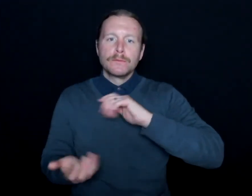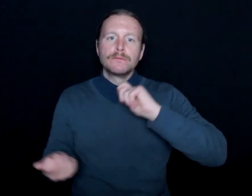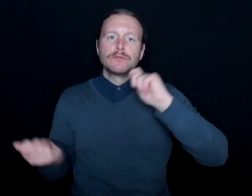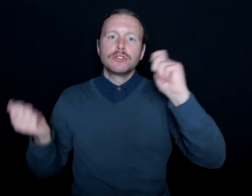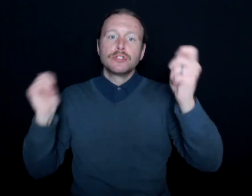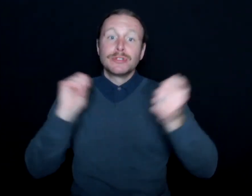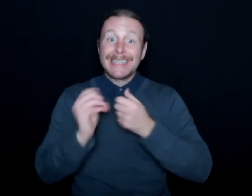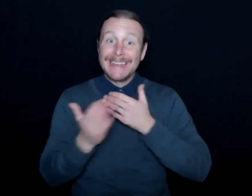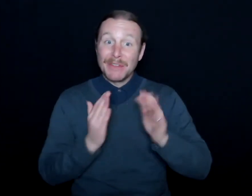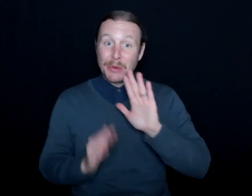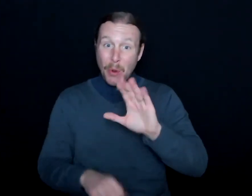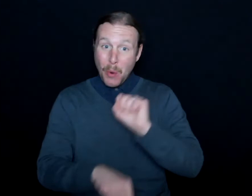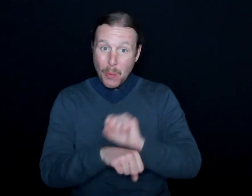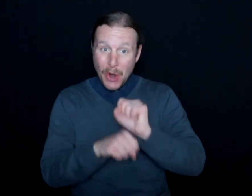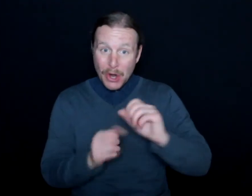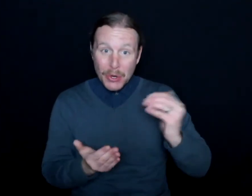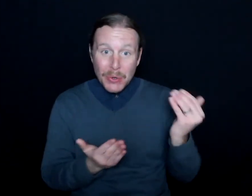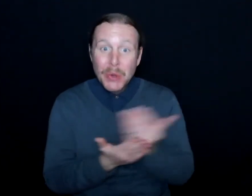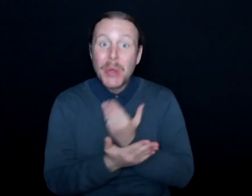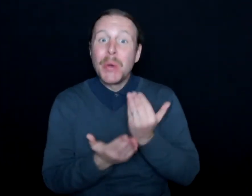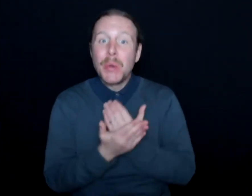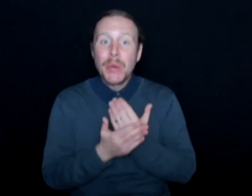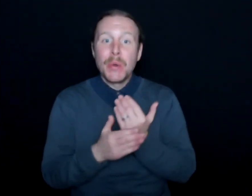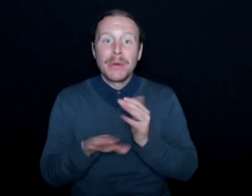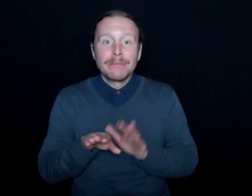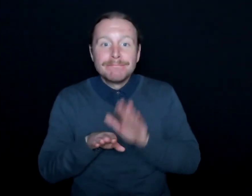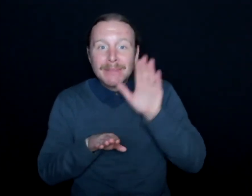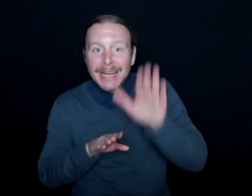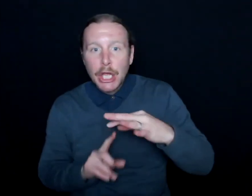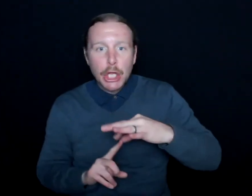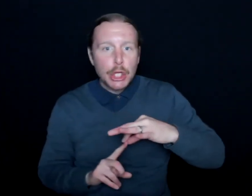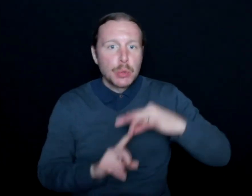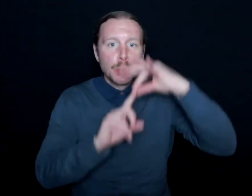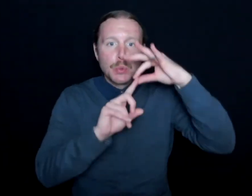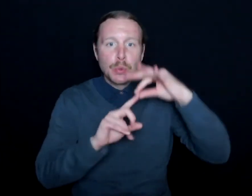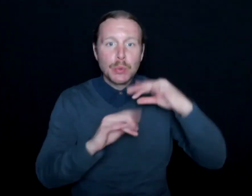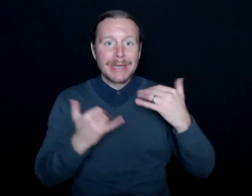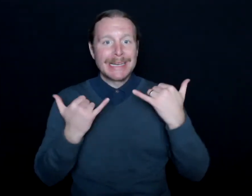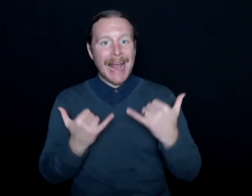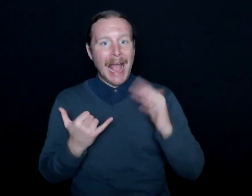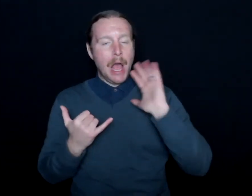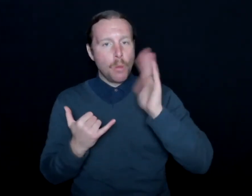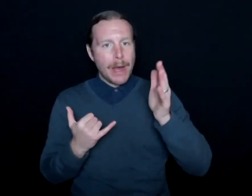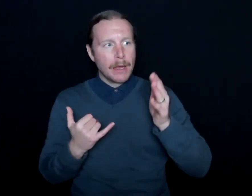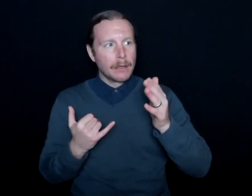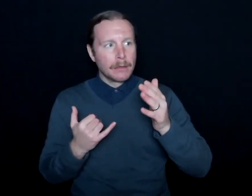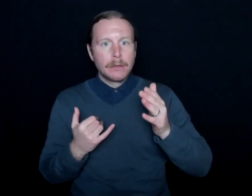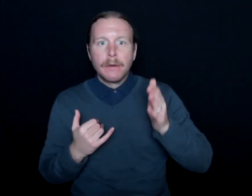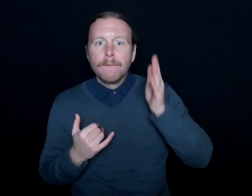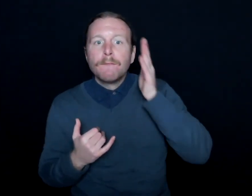new and very unique, is going to pave the way for future access.